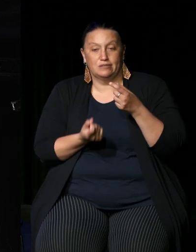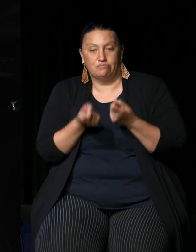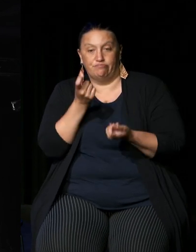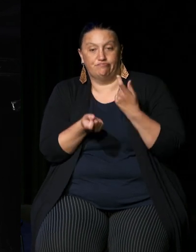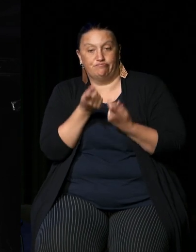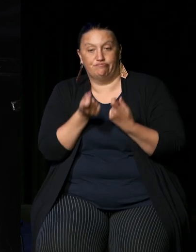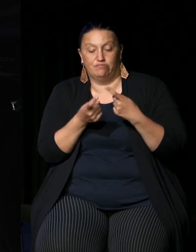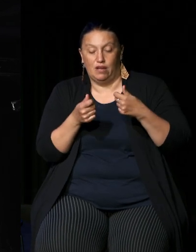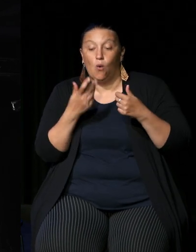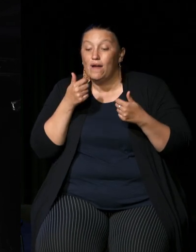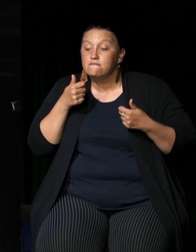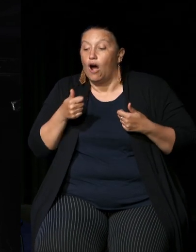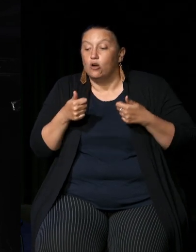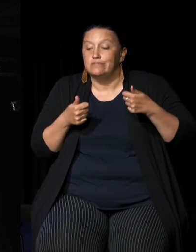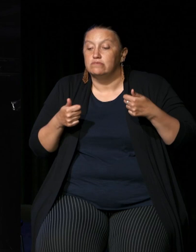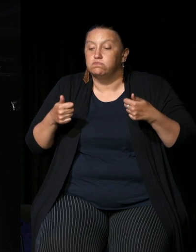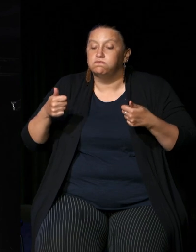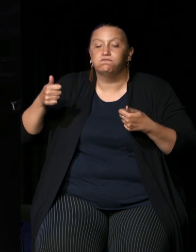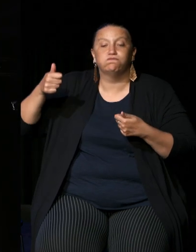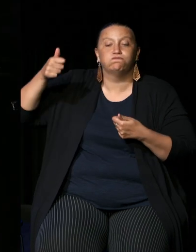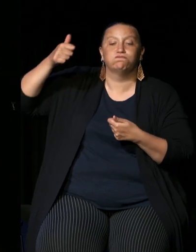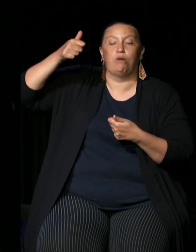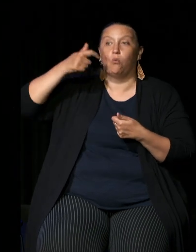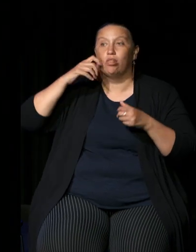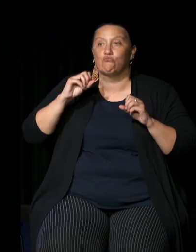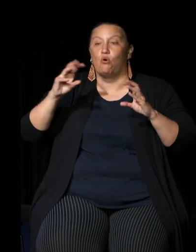come to the top when we do these sorts of sessions and we might throw some of those up in a second